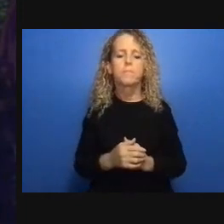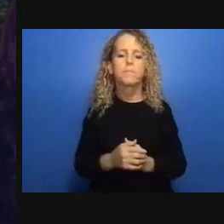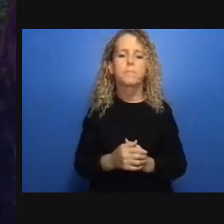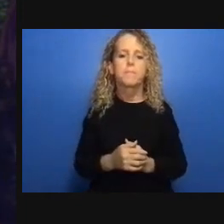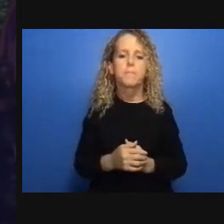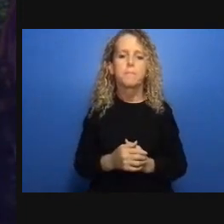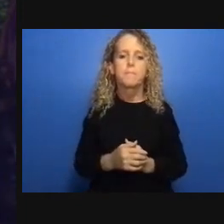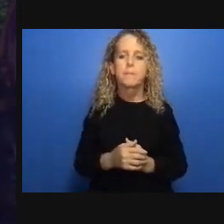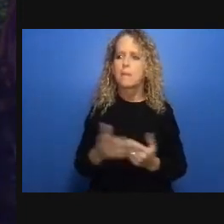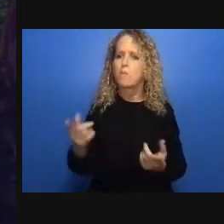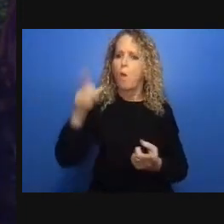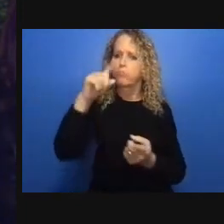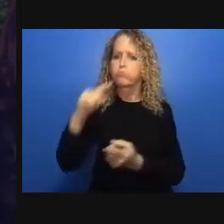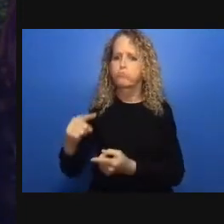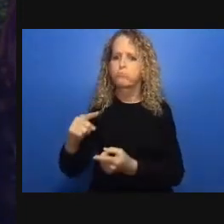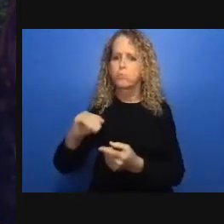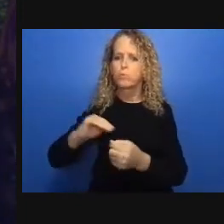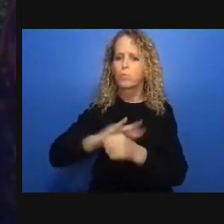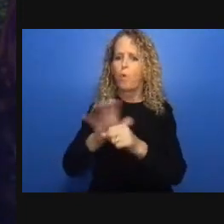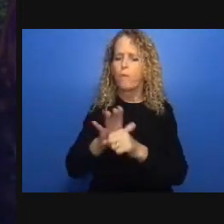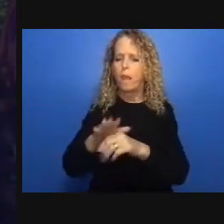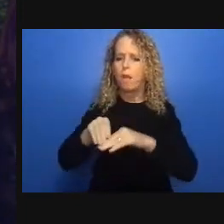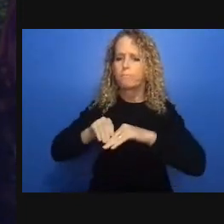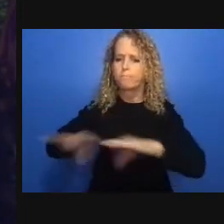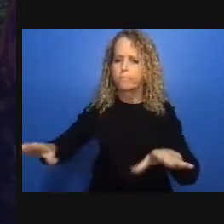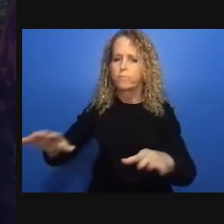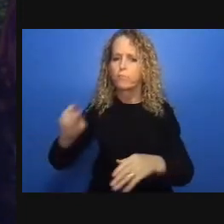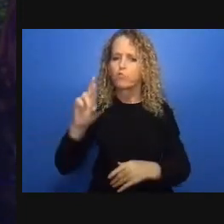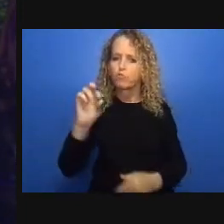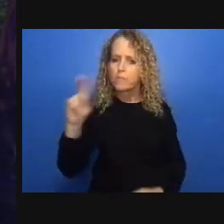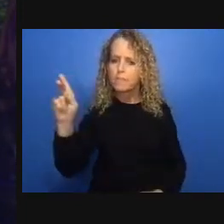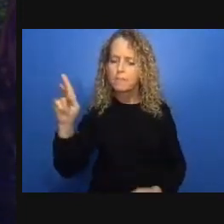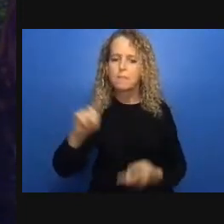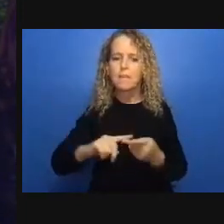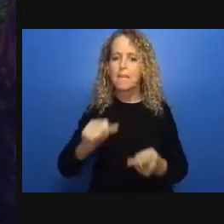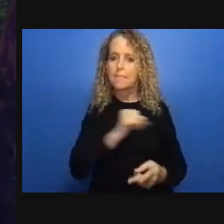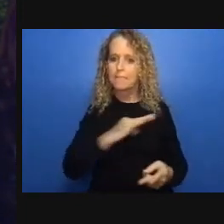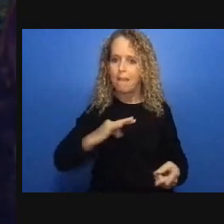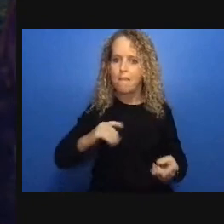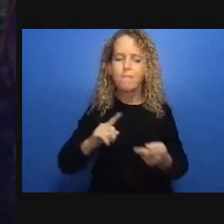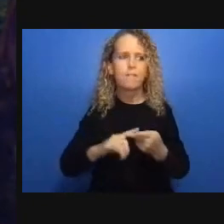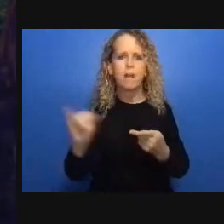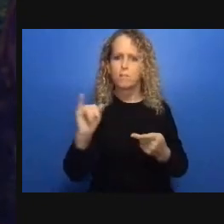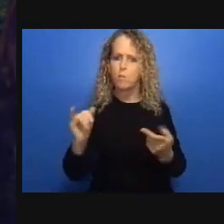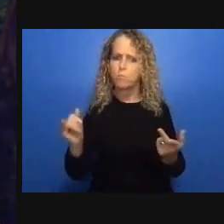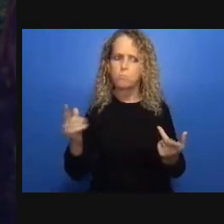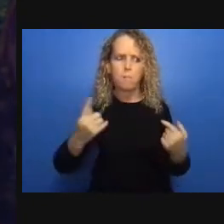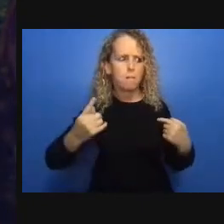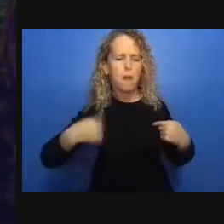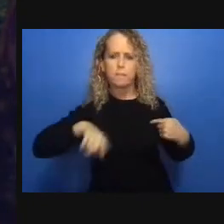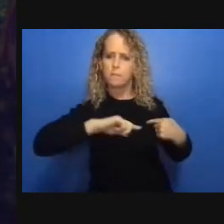raised as a result of of the kind of light that this pandemic has shone on different issues in